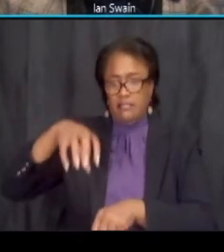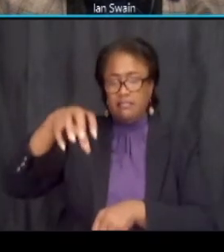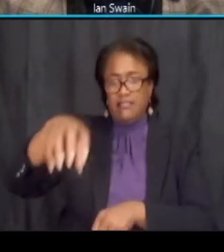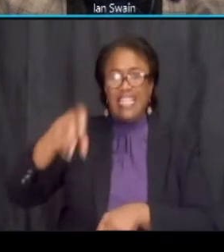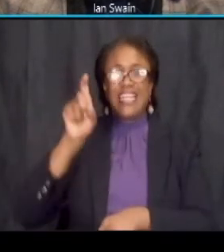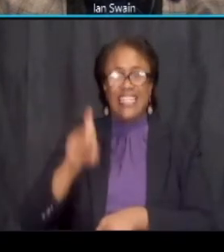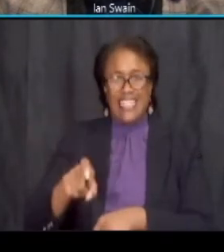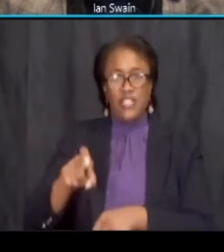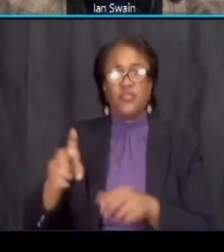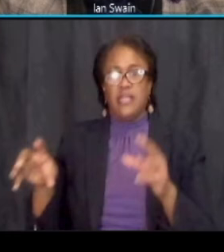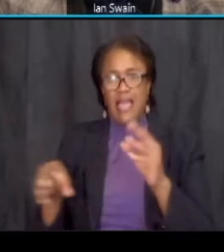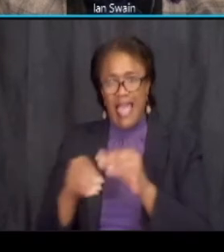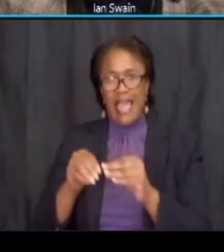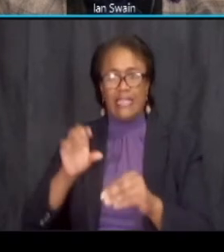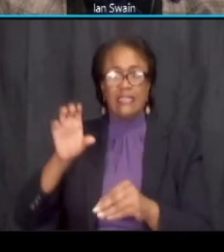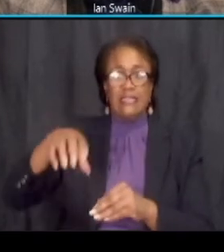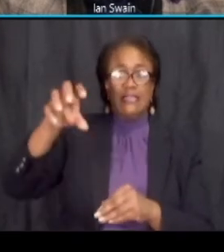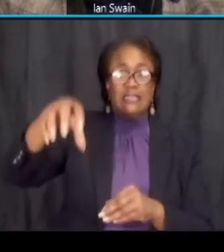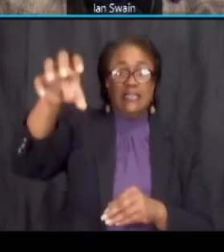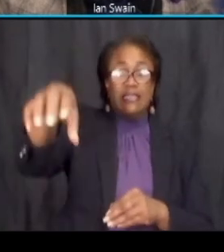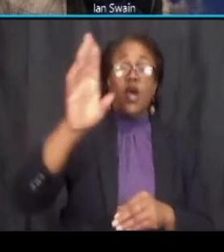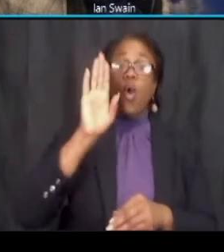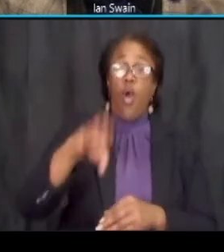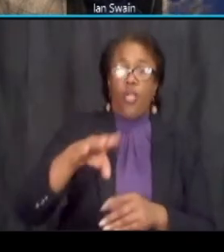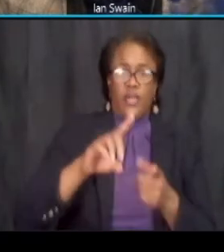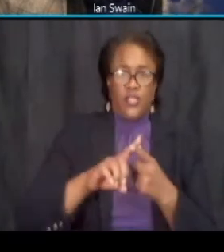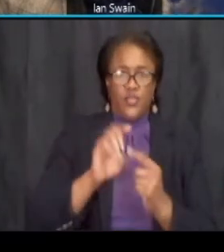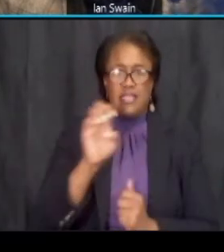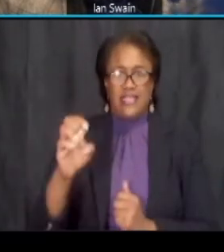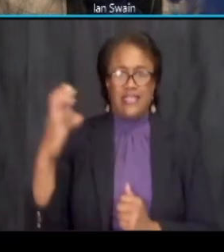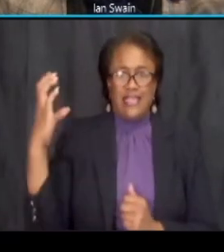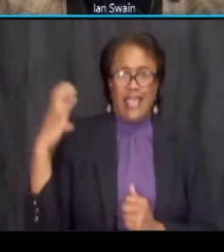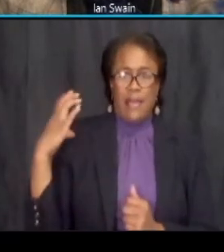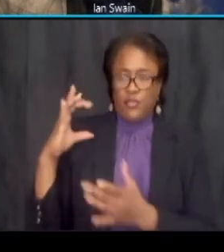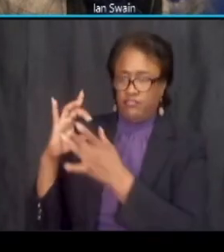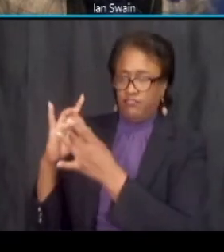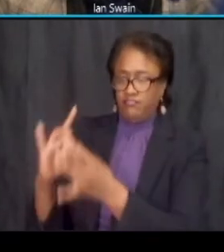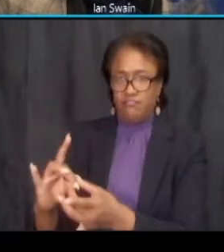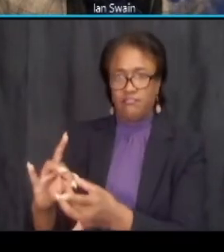all the way to east capital to connect the two can the district purchase uh the